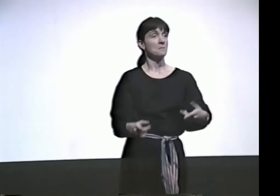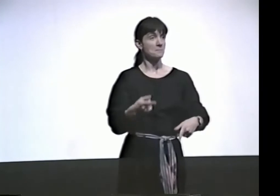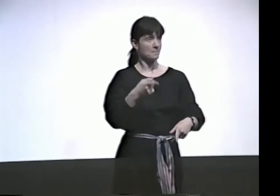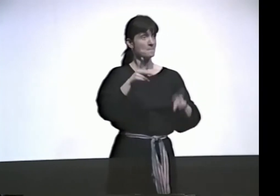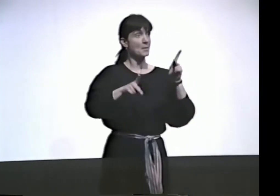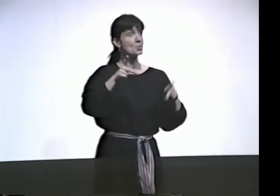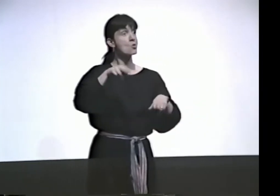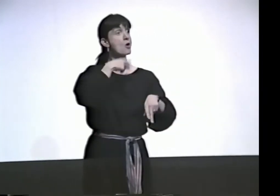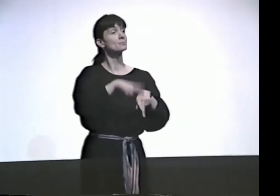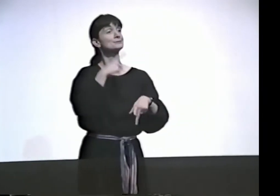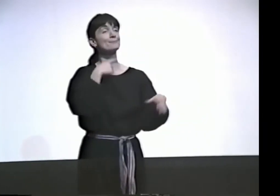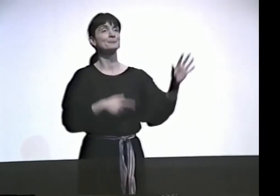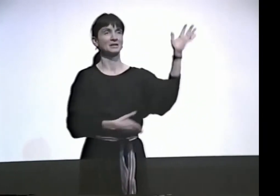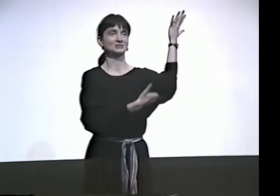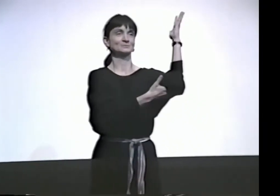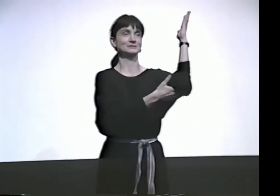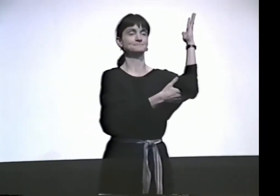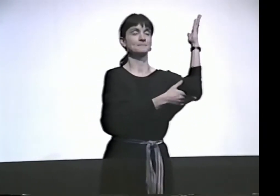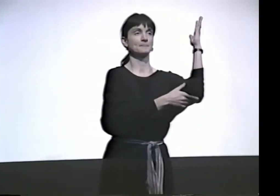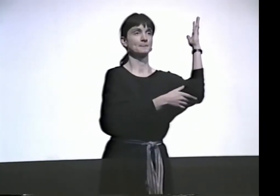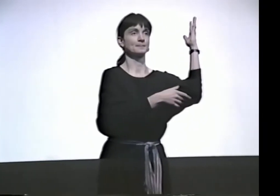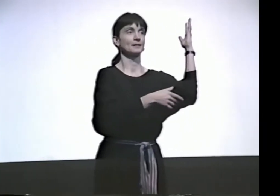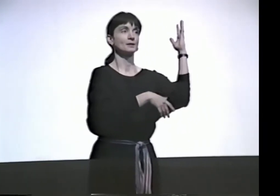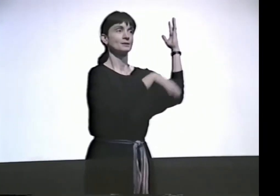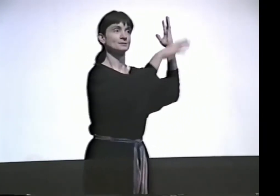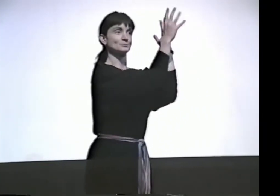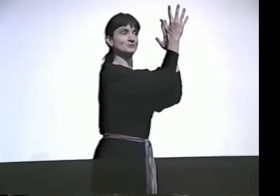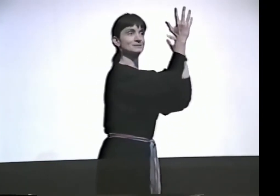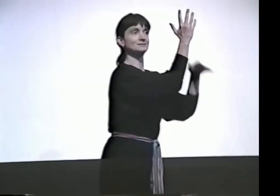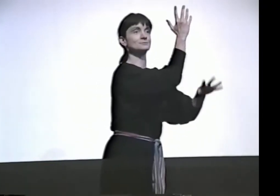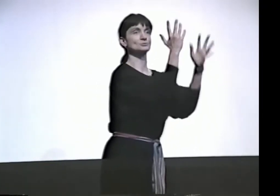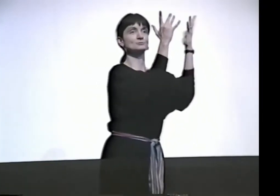I FEEL LIKE I'M CHOREOGRAPHING THE LANGUAGE BECAUSE THIS IS THE SIGN FOR "TREE"...